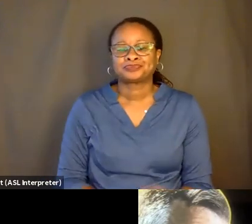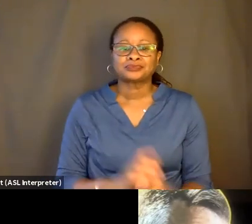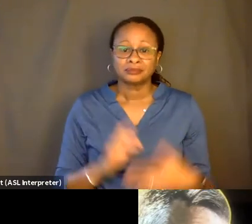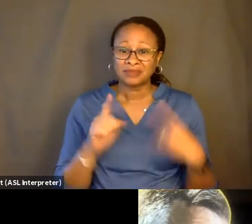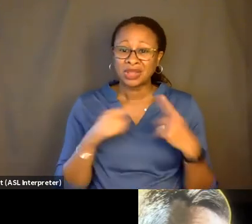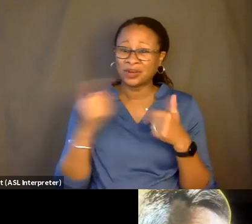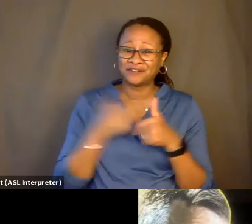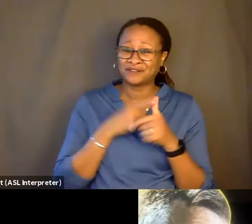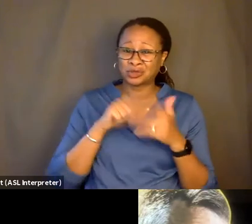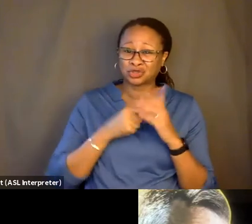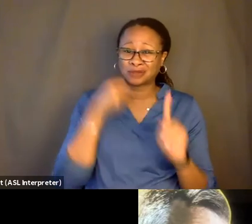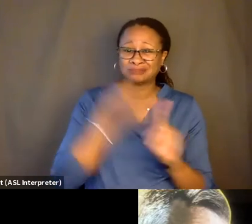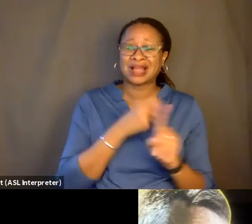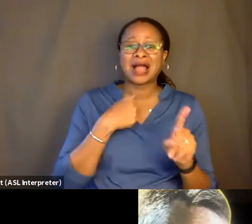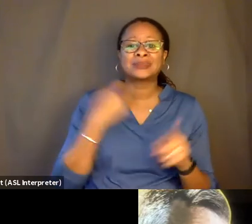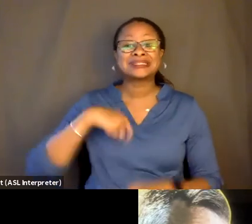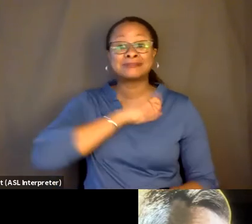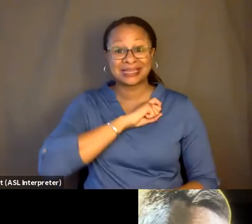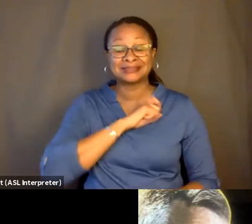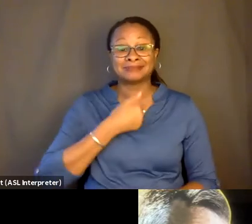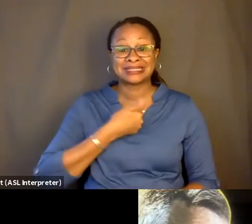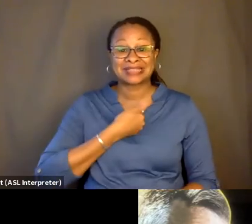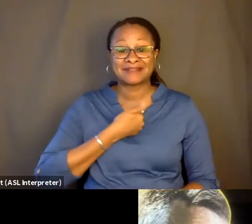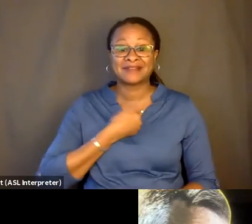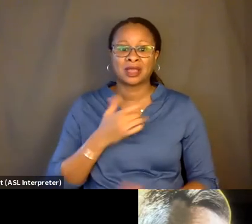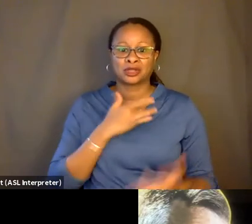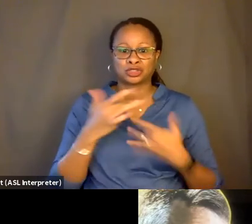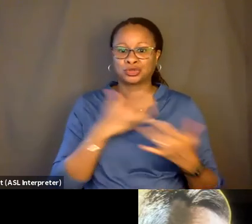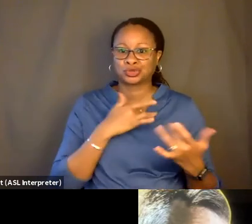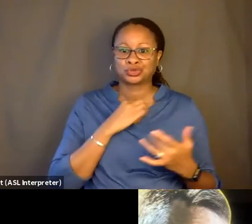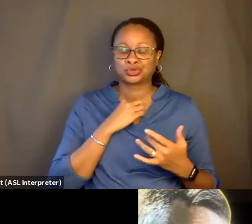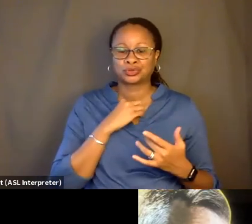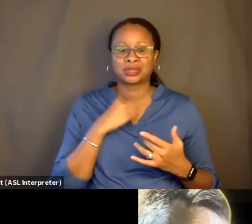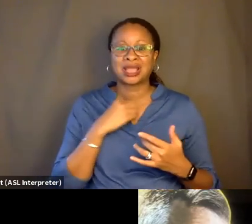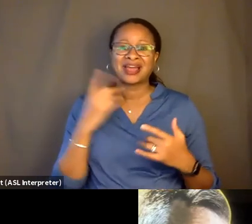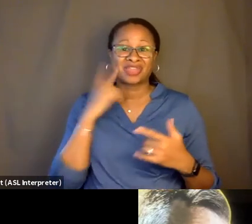I'd been to Spain-- we were really concerned that I might infect him if I was ill.